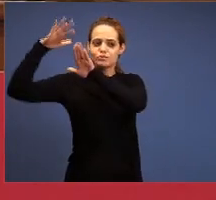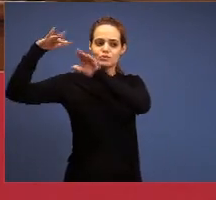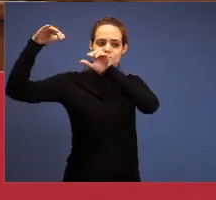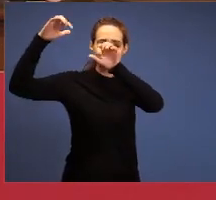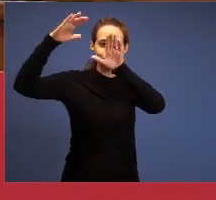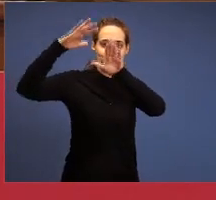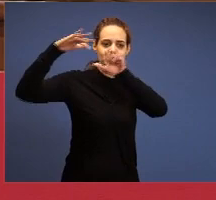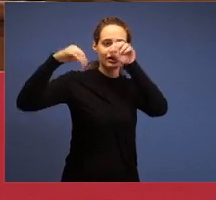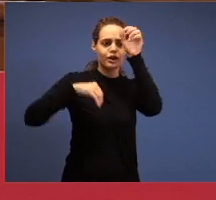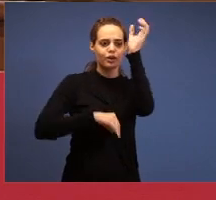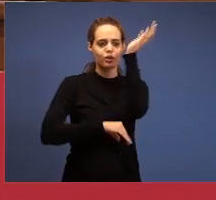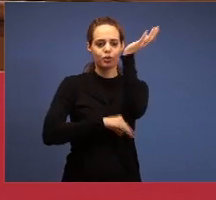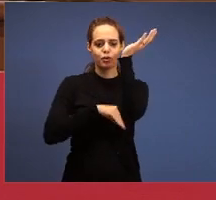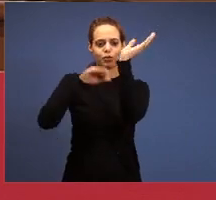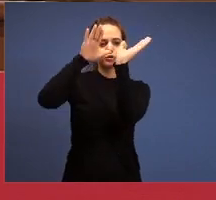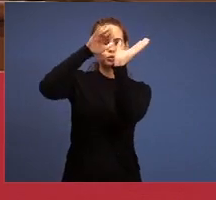faith full of nests, trees that are full of